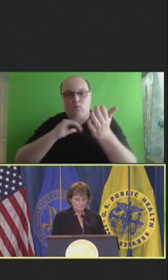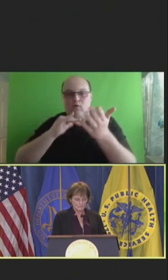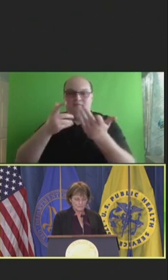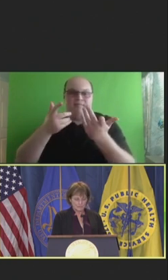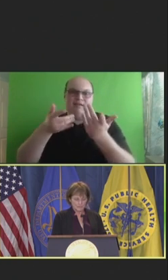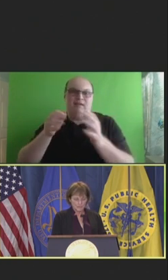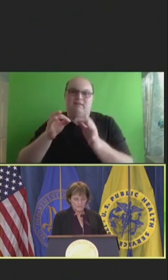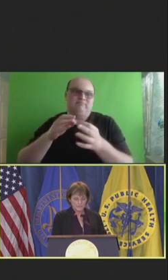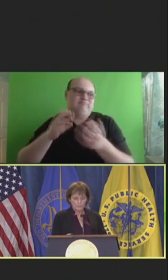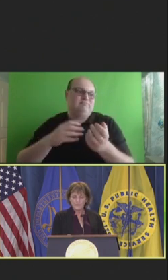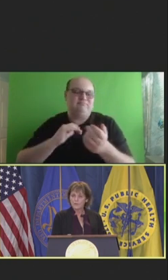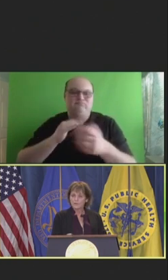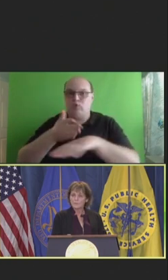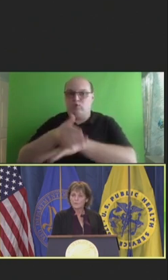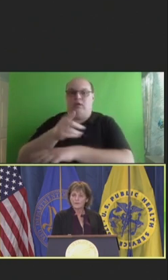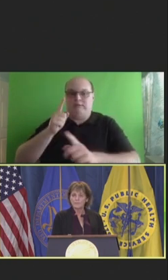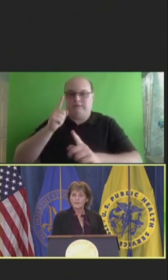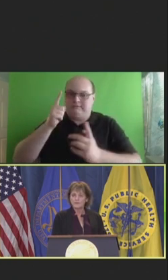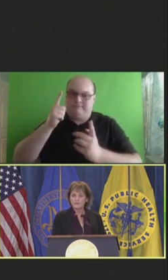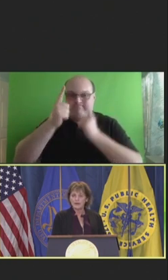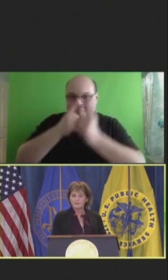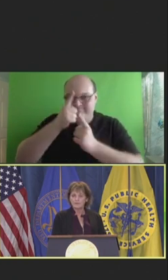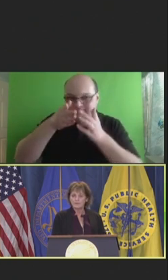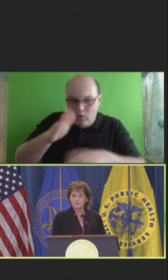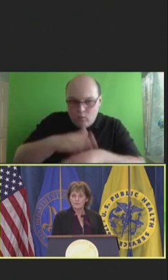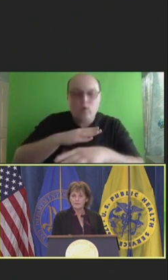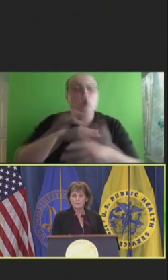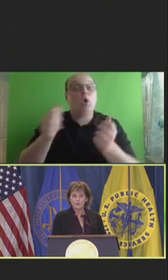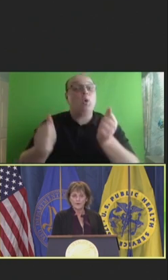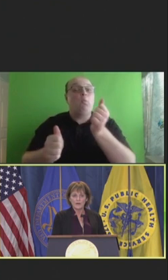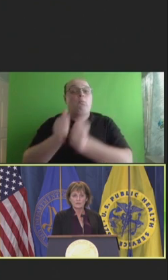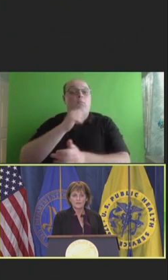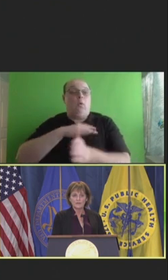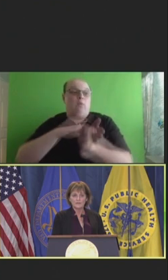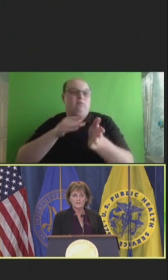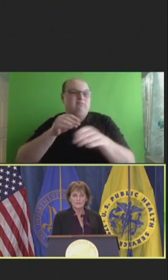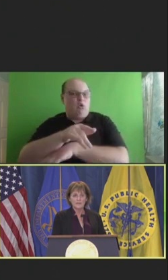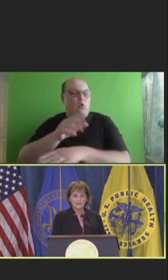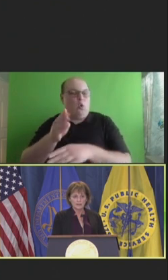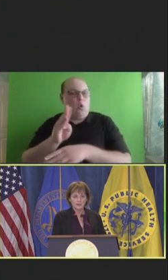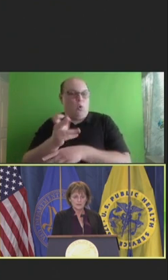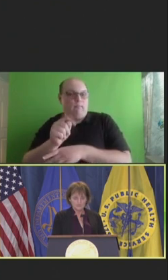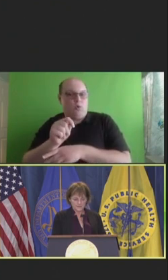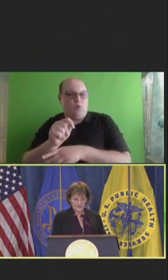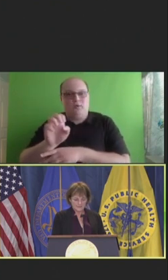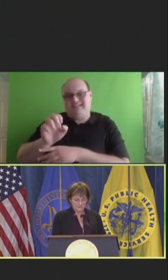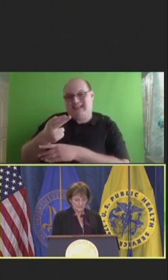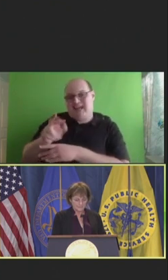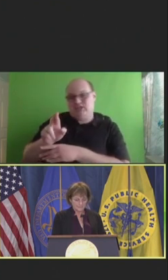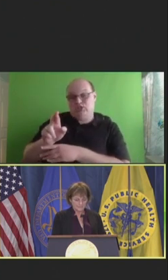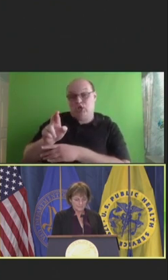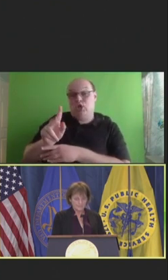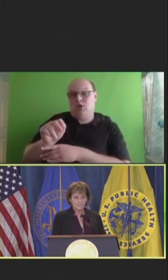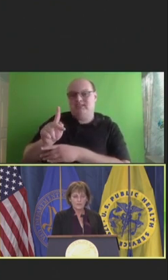So, we know that one of the main drivers of burnout is the EHR tasks.